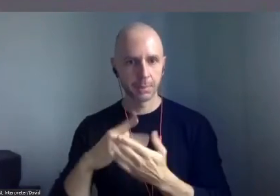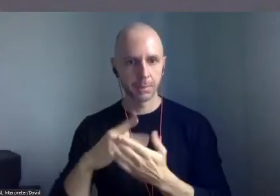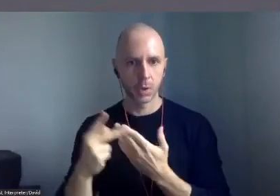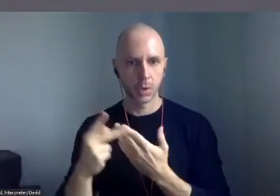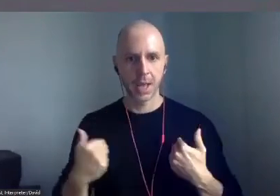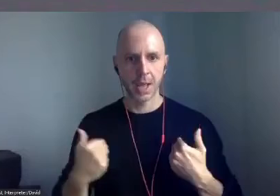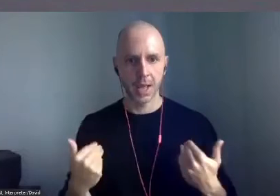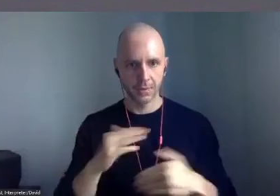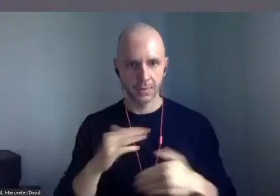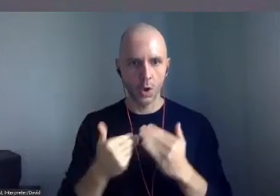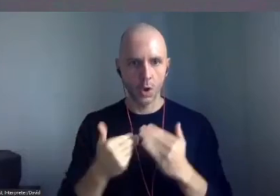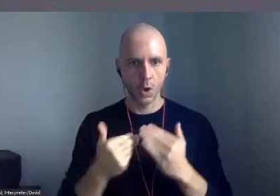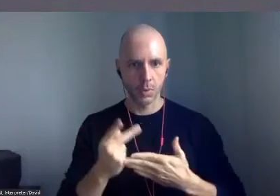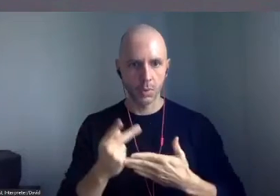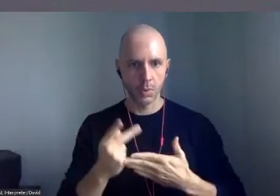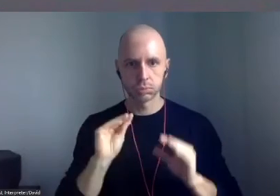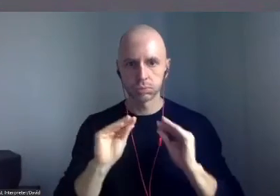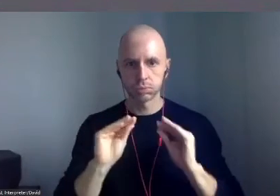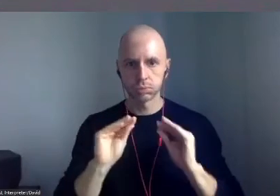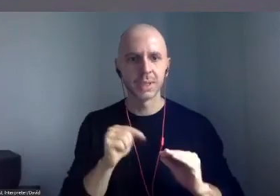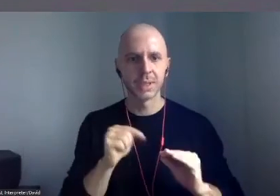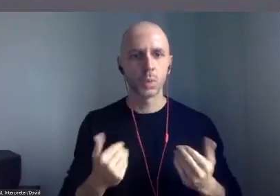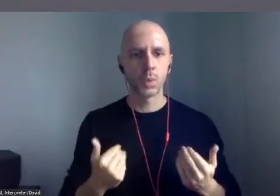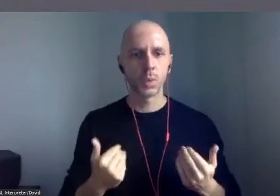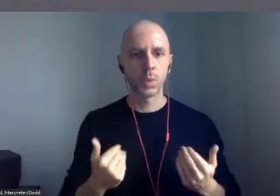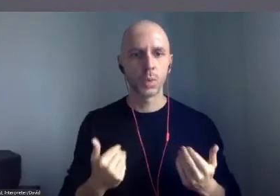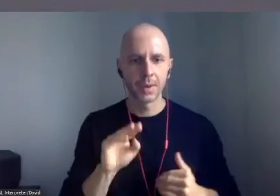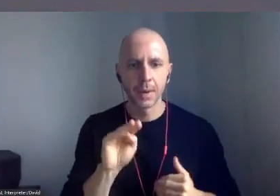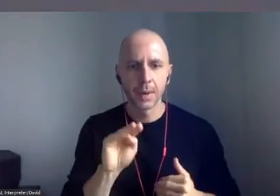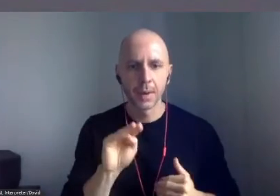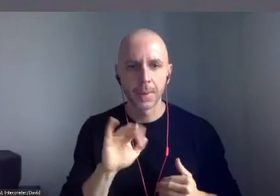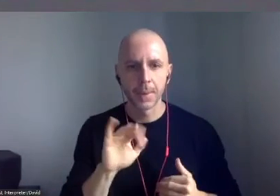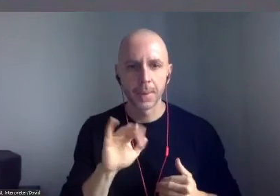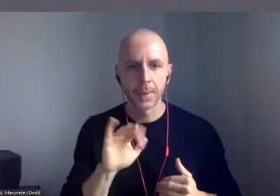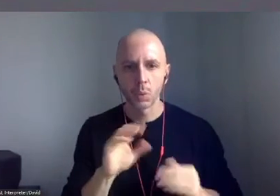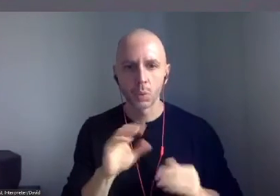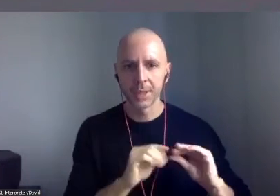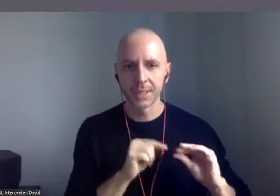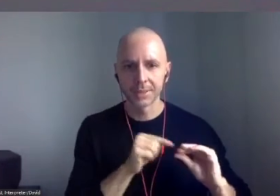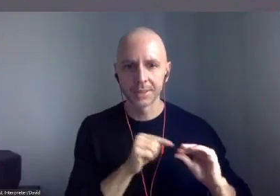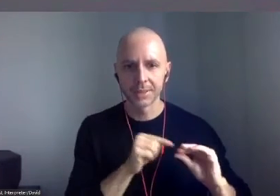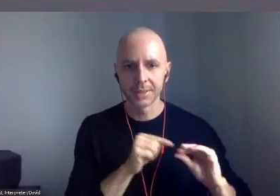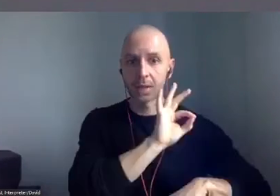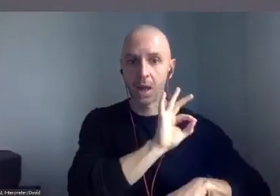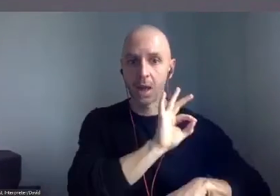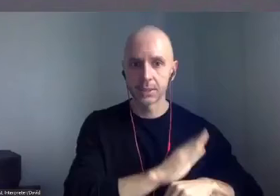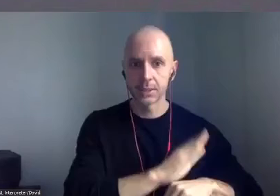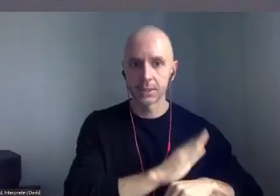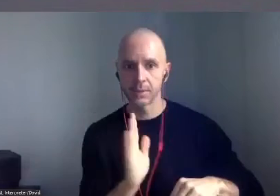The annual Micro Meetings are happening today from 9 to 5 Eastern. We encourage leaders to check their emails